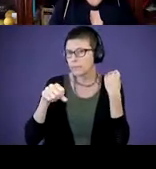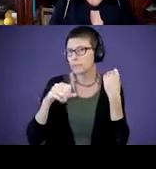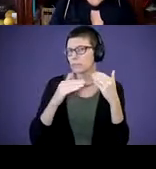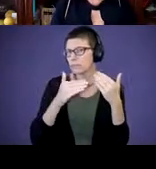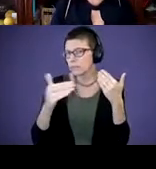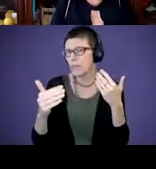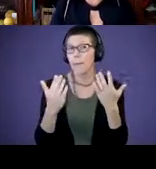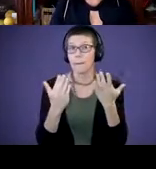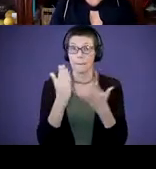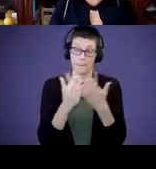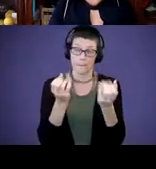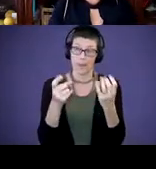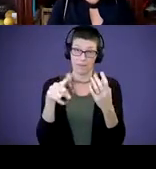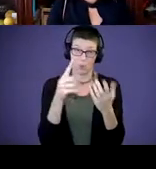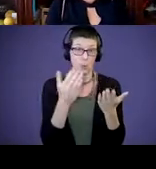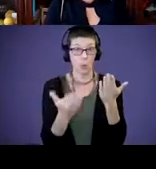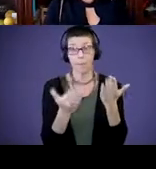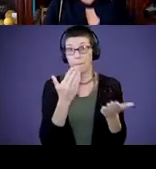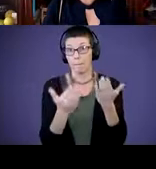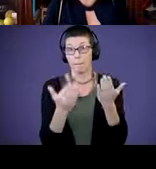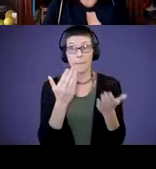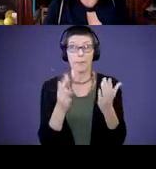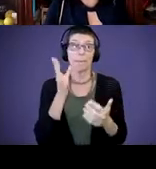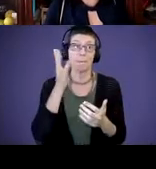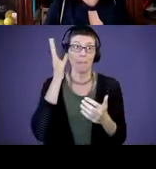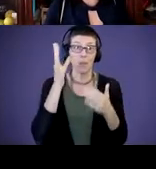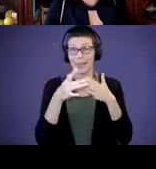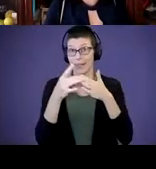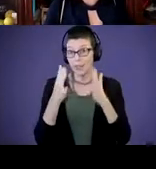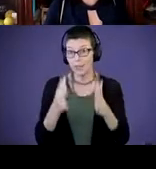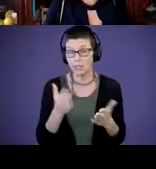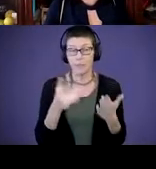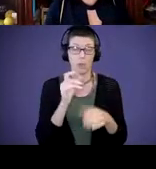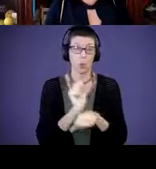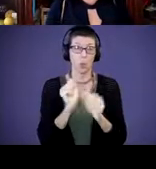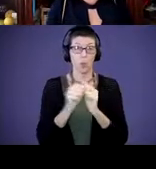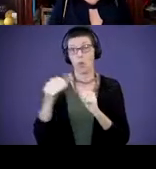or some of you, may be parent leaders. You may work with another organization and work directly